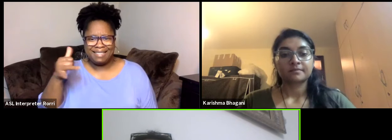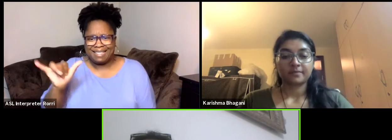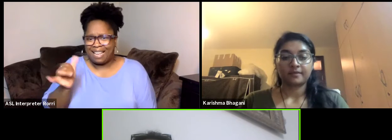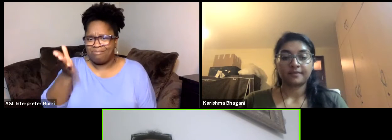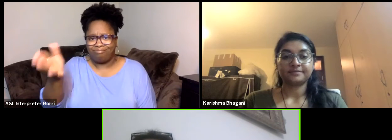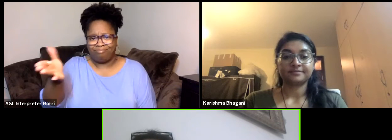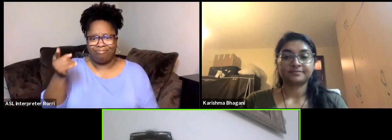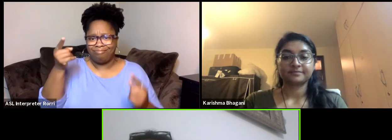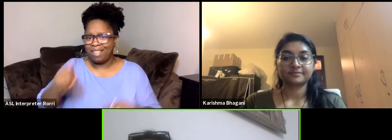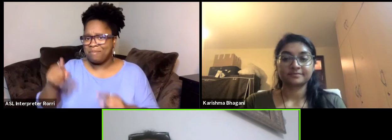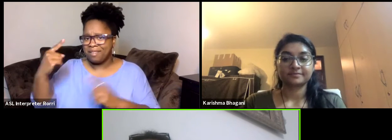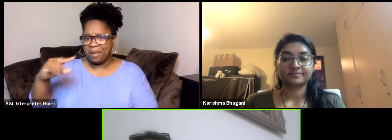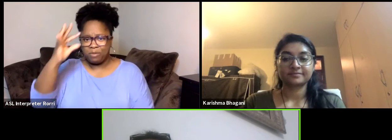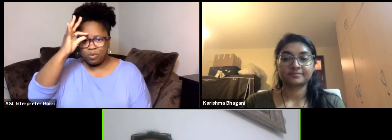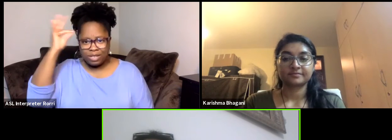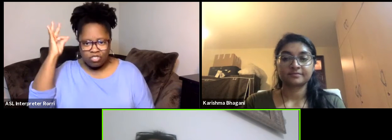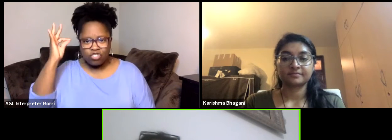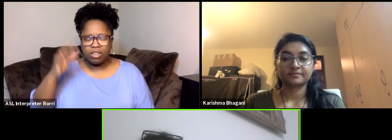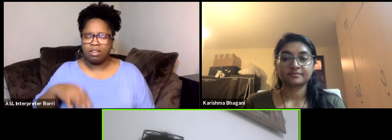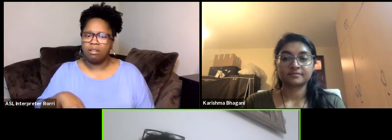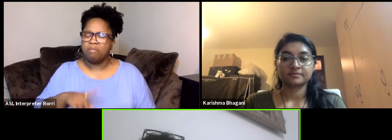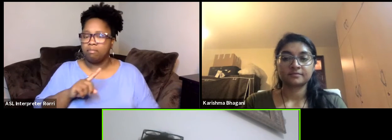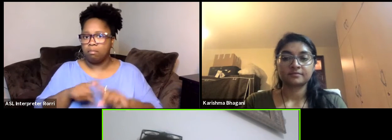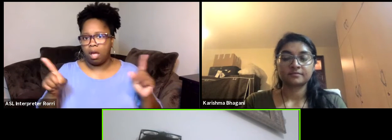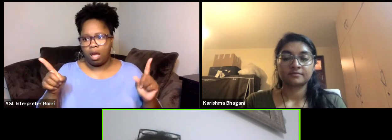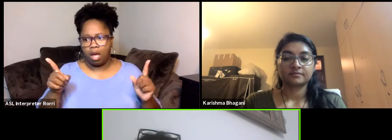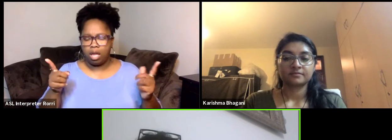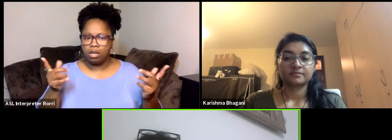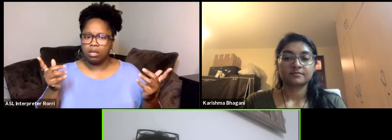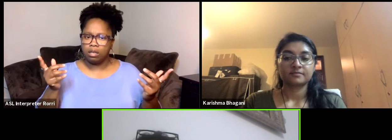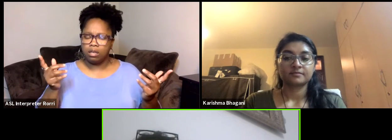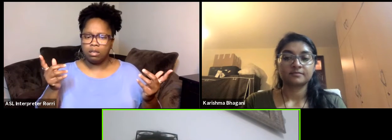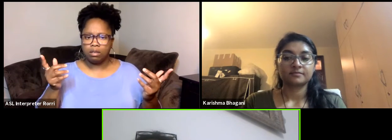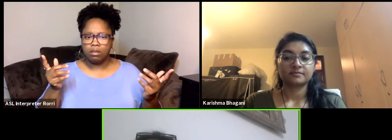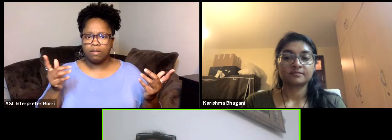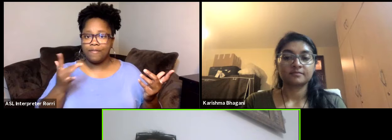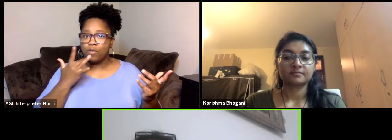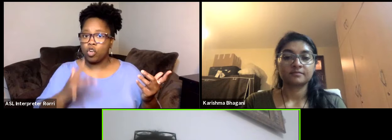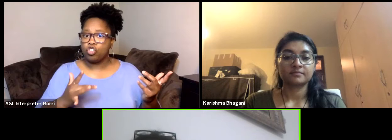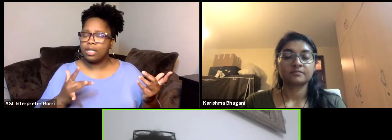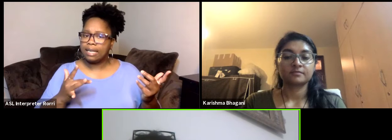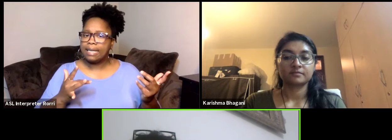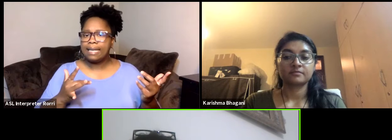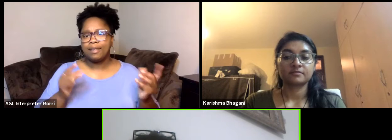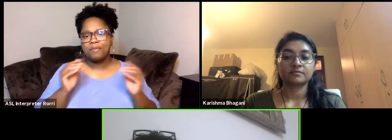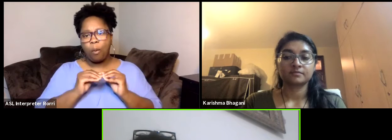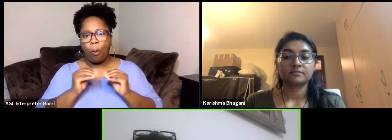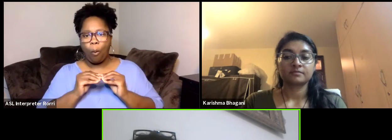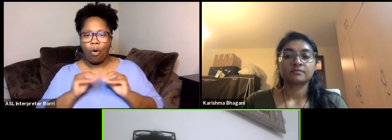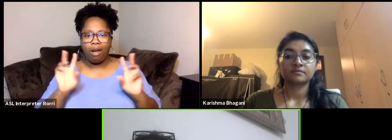But parallelly there is a lot of... It's a trendy now to talk about the African Tunisia